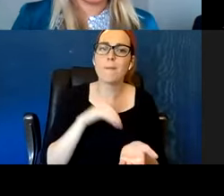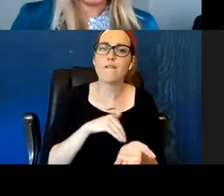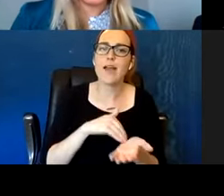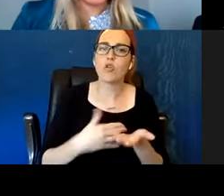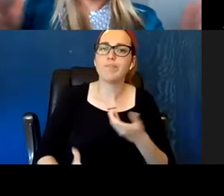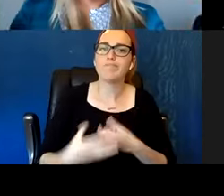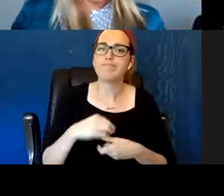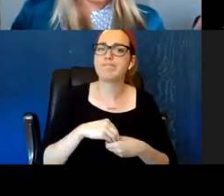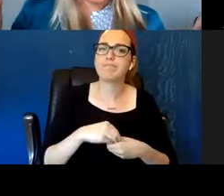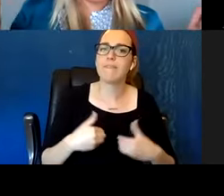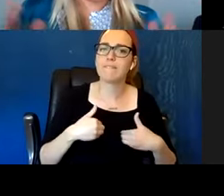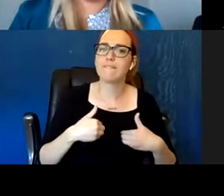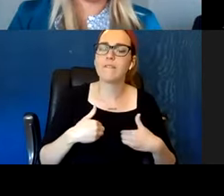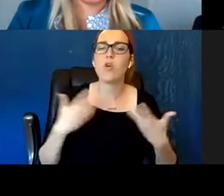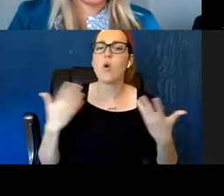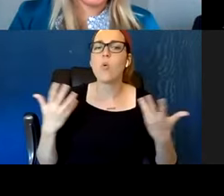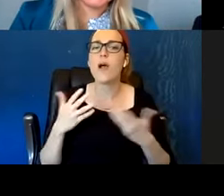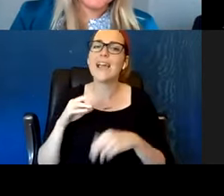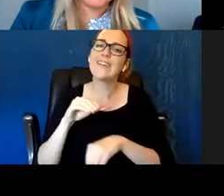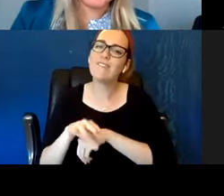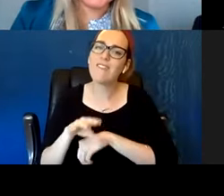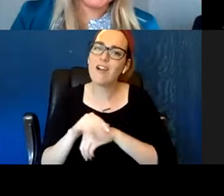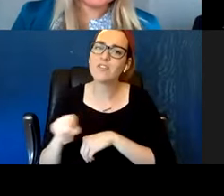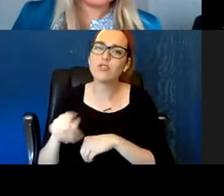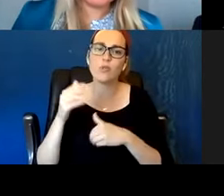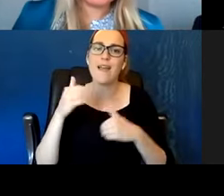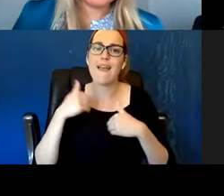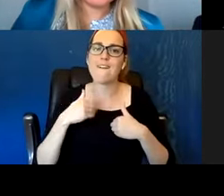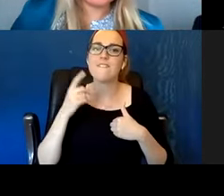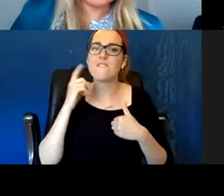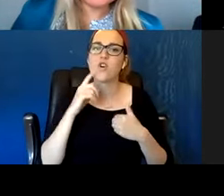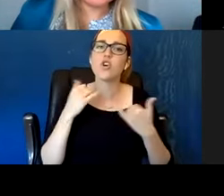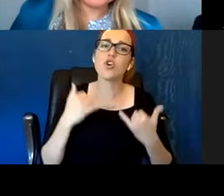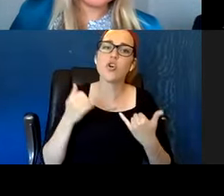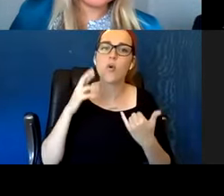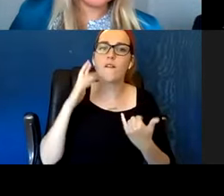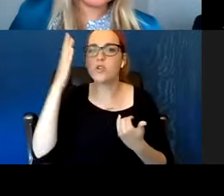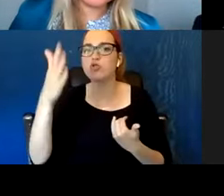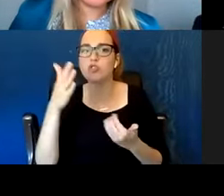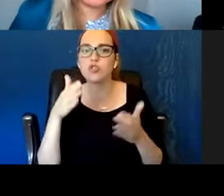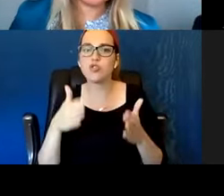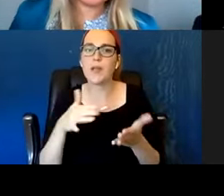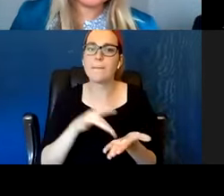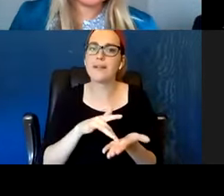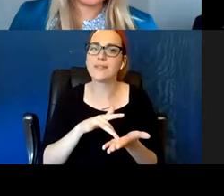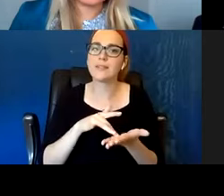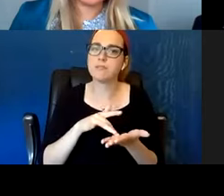or future street medicine providers of the world? I mean, I cannot stress enough